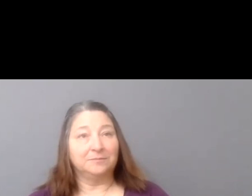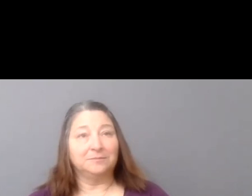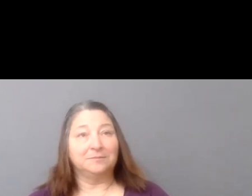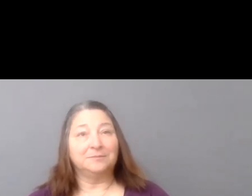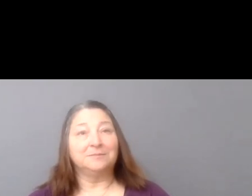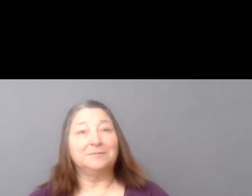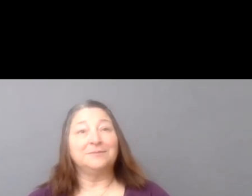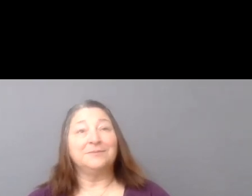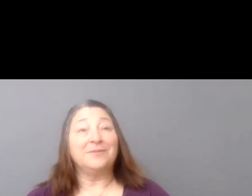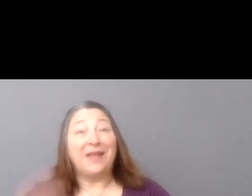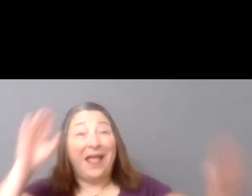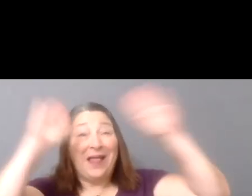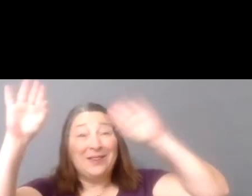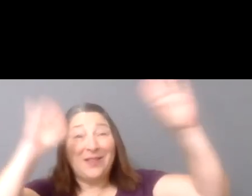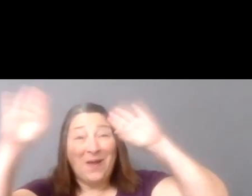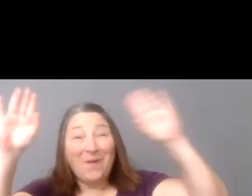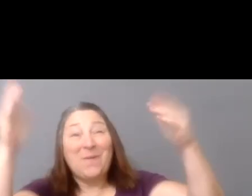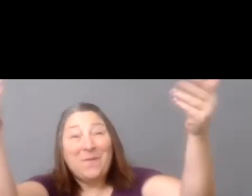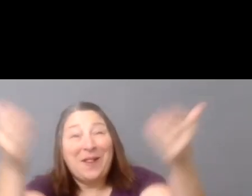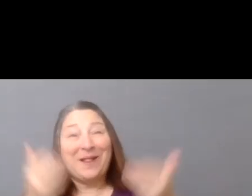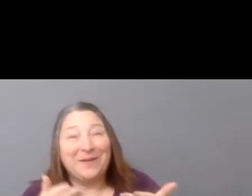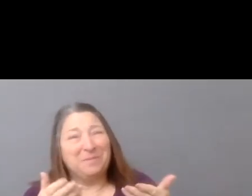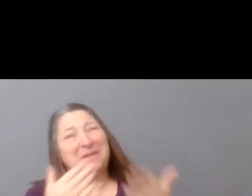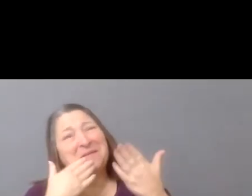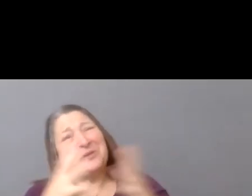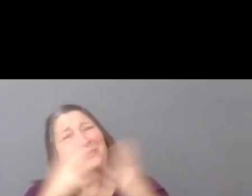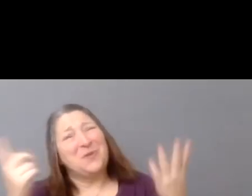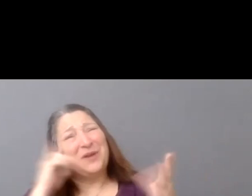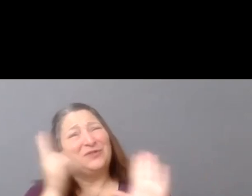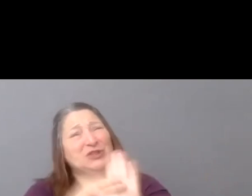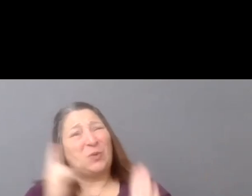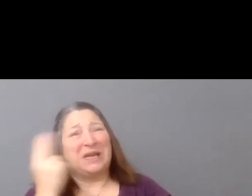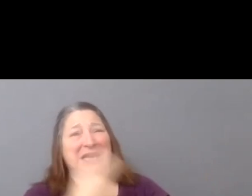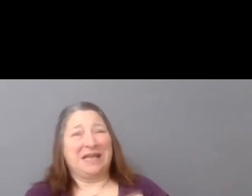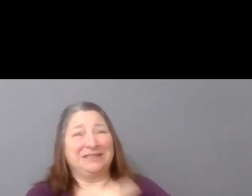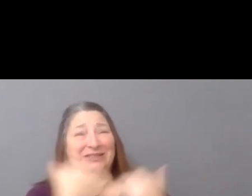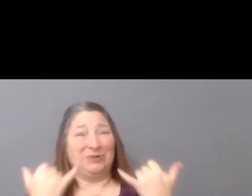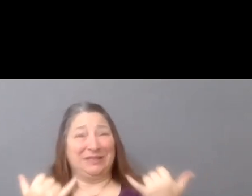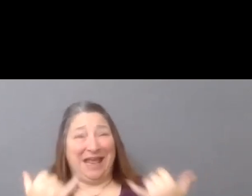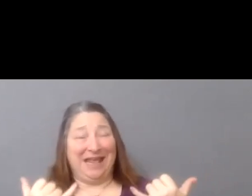Hello, everyone. Welcome. Thank you so much for joining us today for Re-Wiring